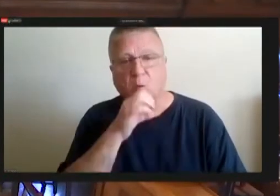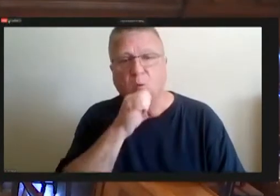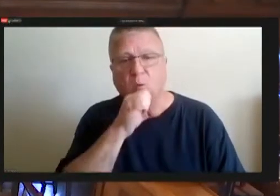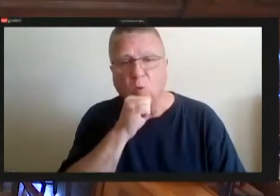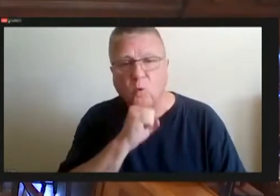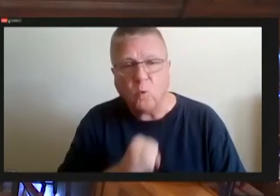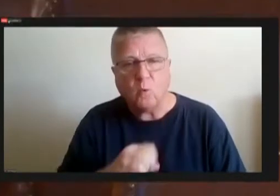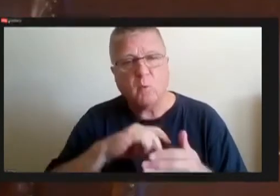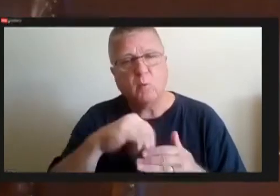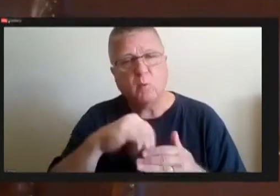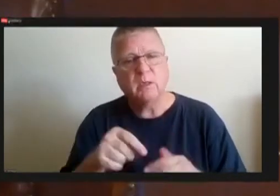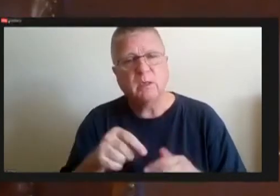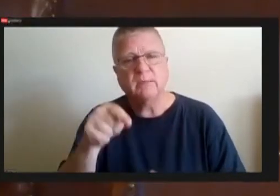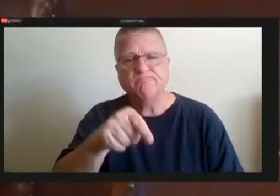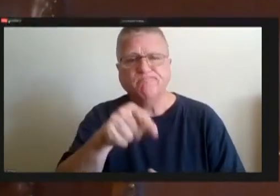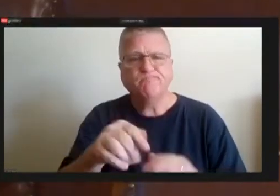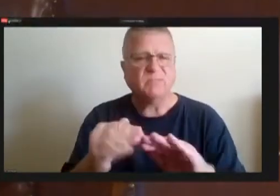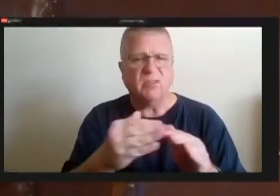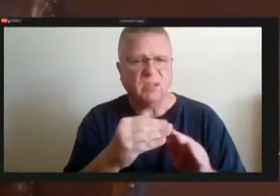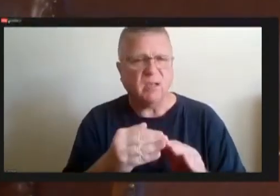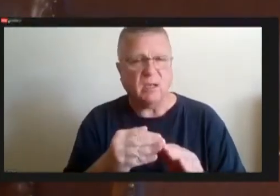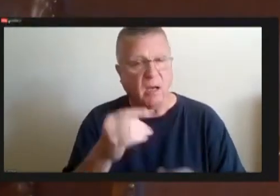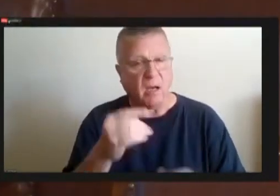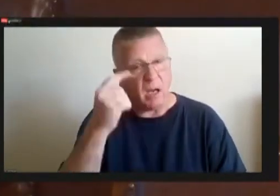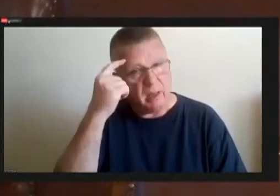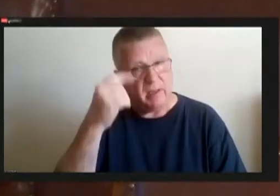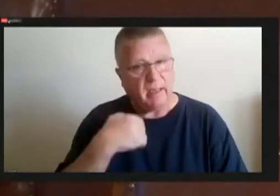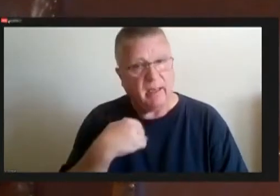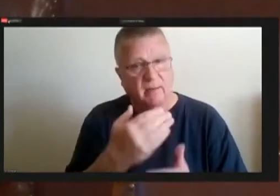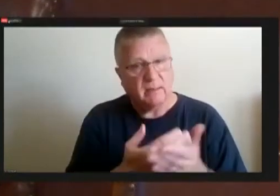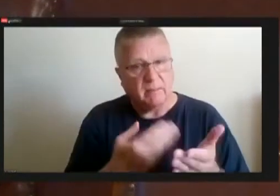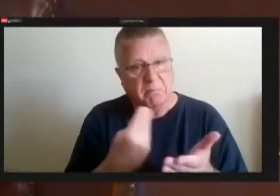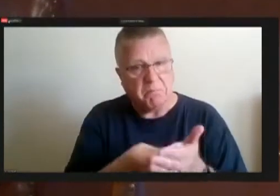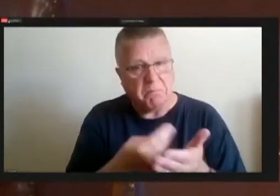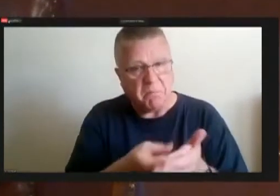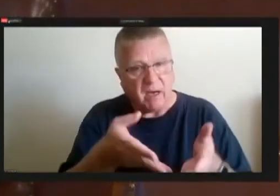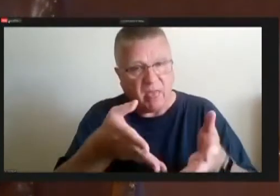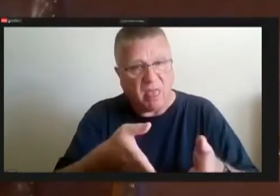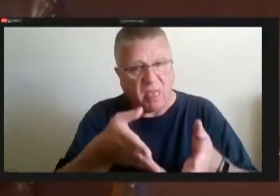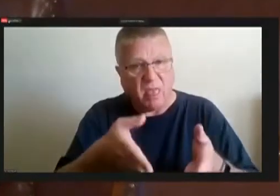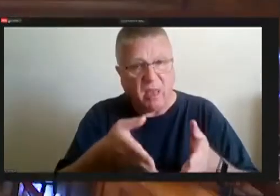which I believe have some dollars left over in. Thank you.